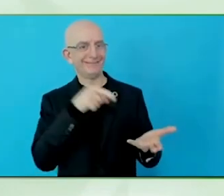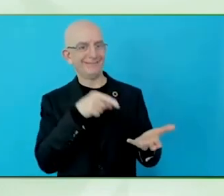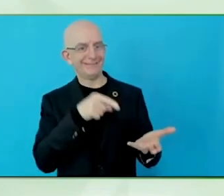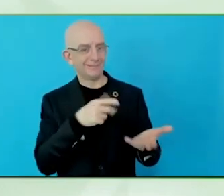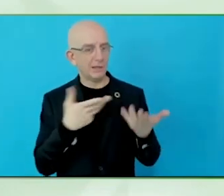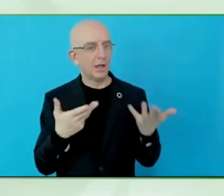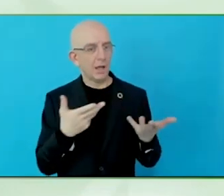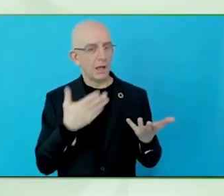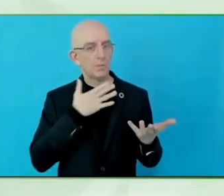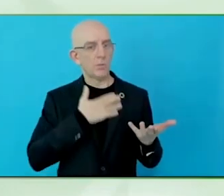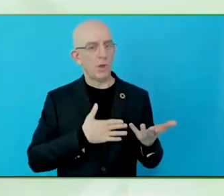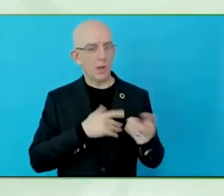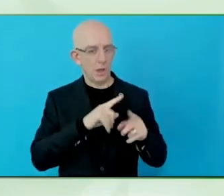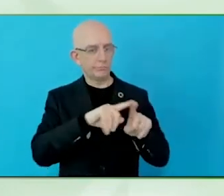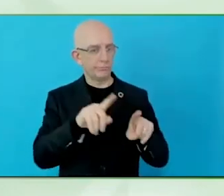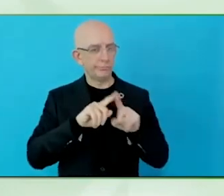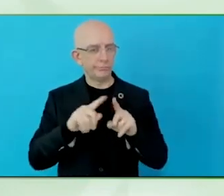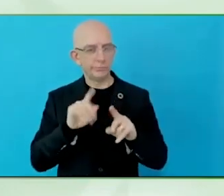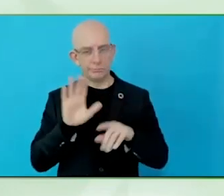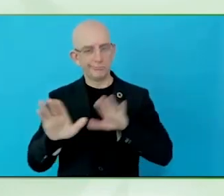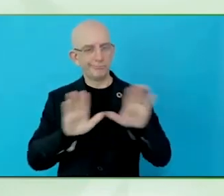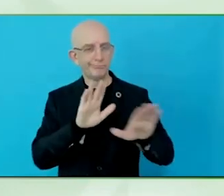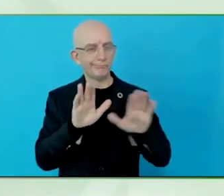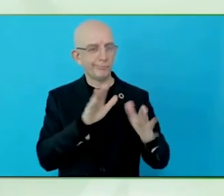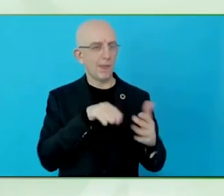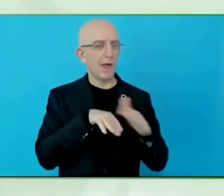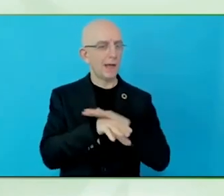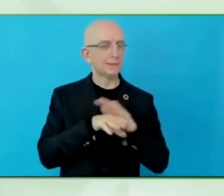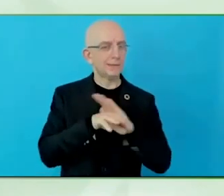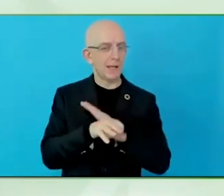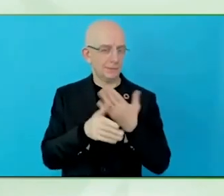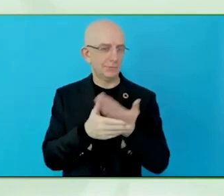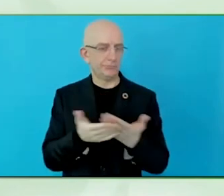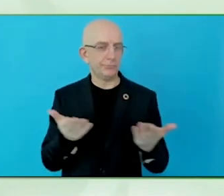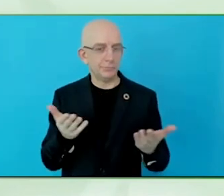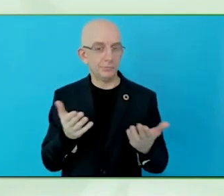You might have -- you might be vegan or have a food allergy or